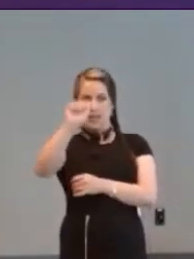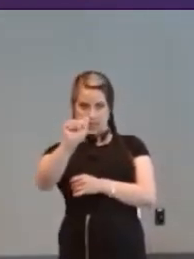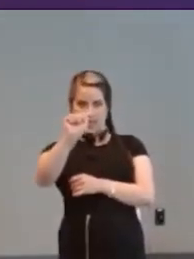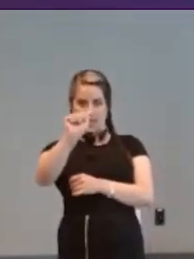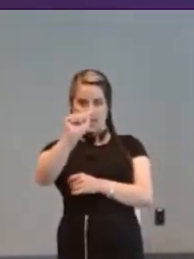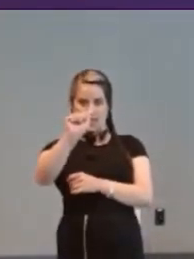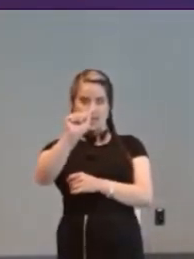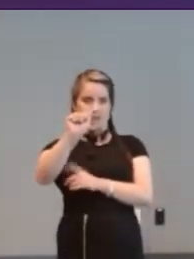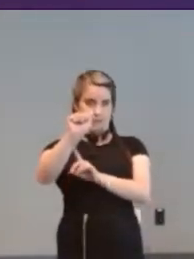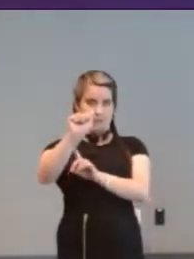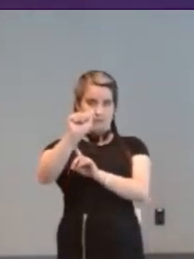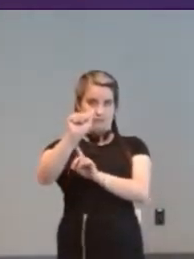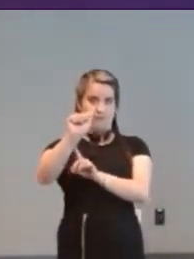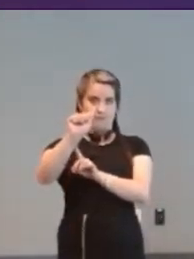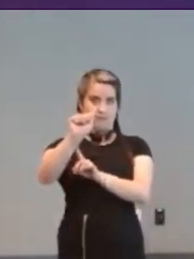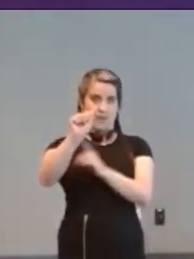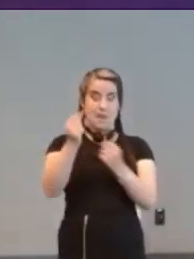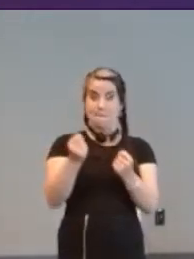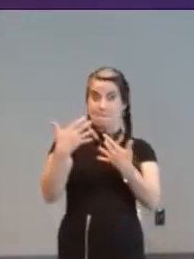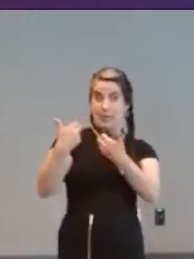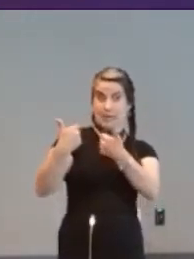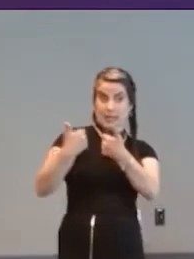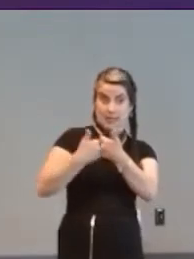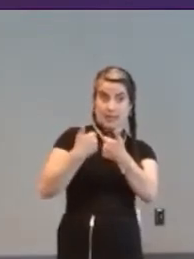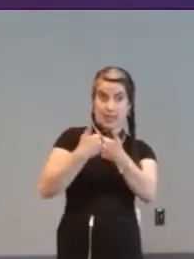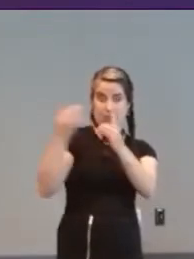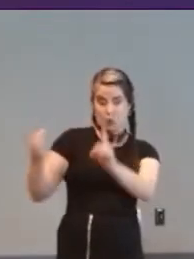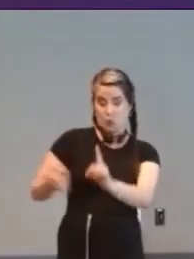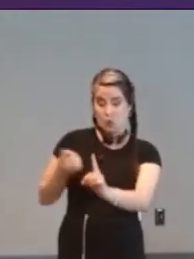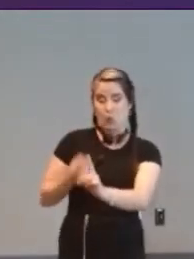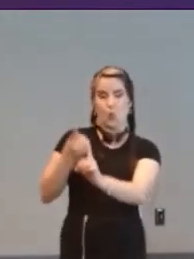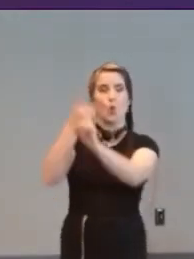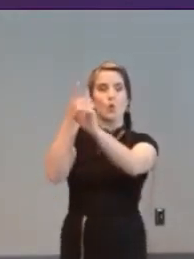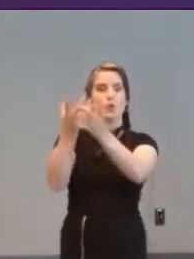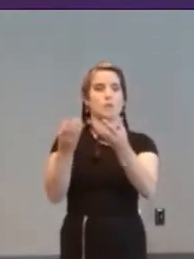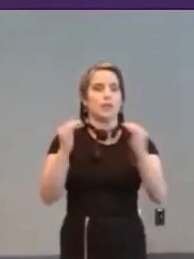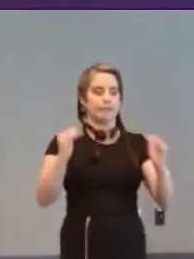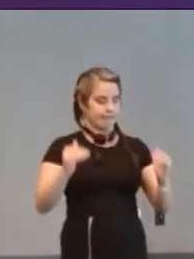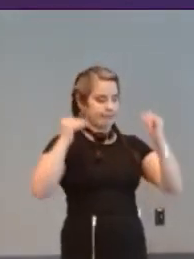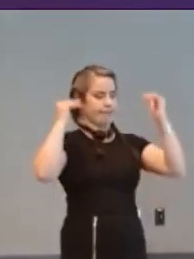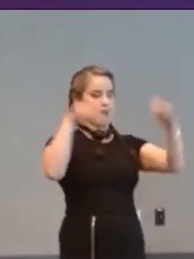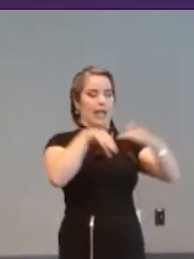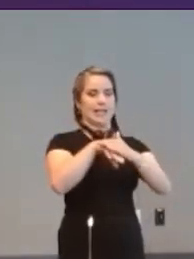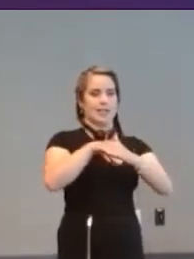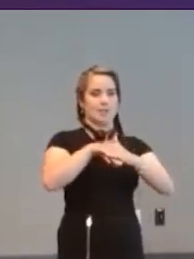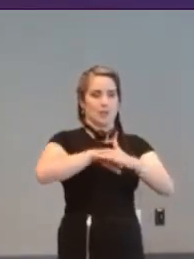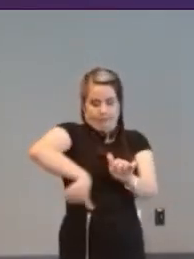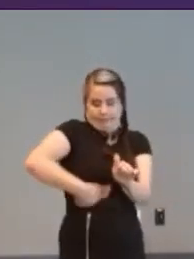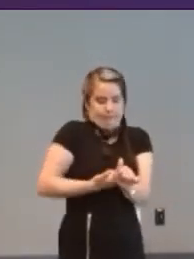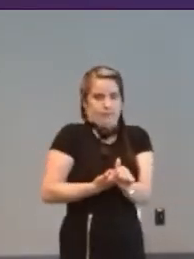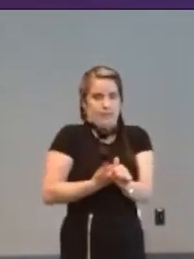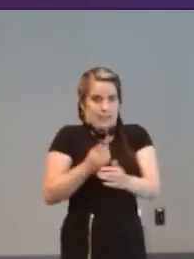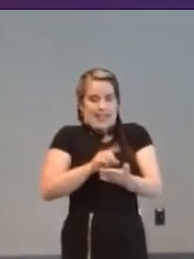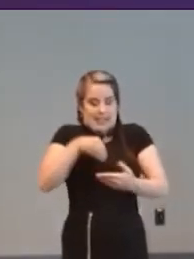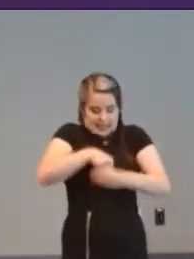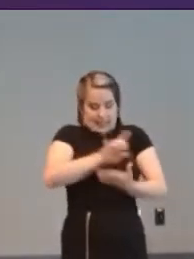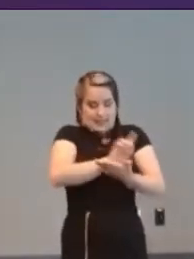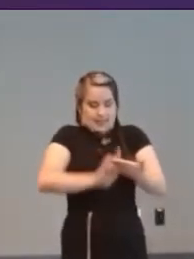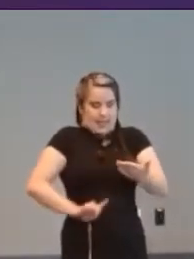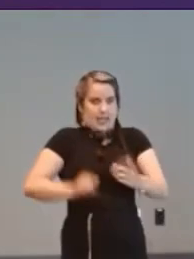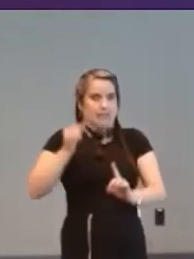a lot of games were trying to work towards being more accessible by Design and it seems like if you